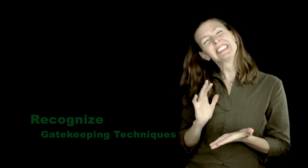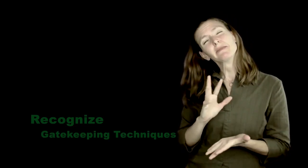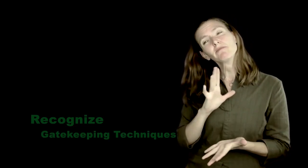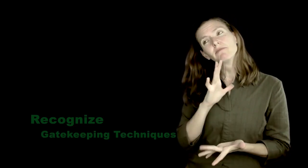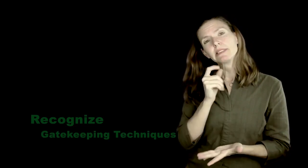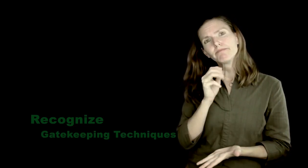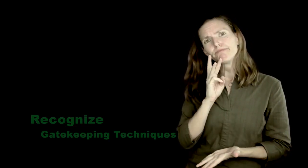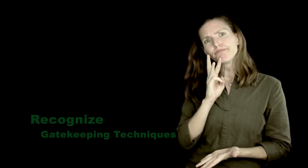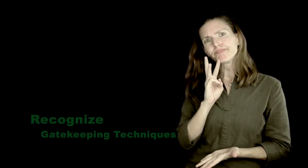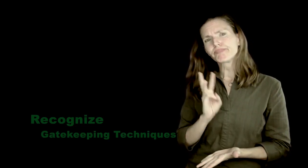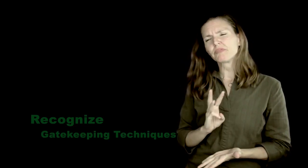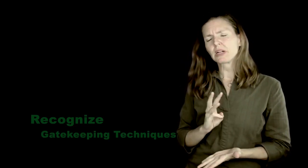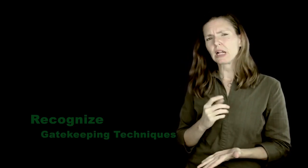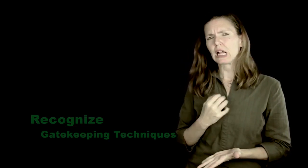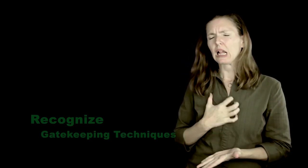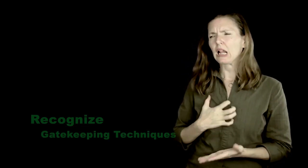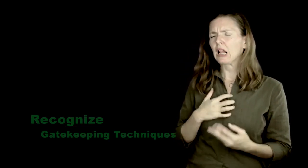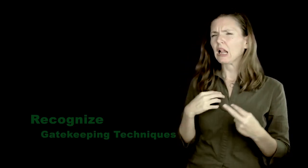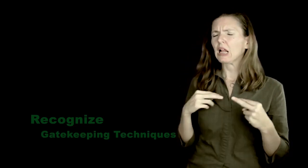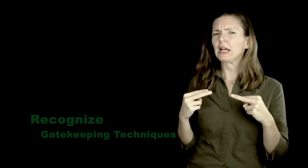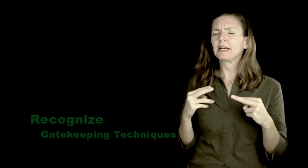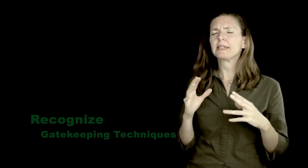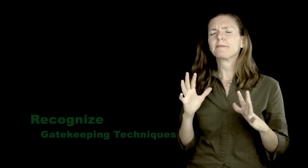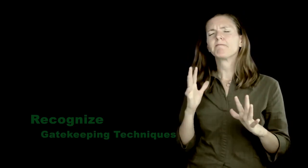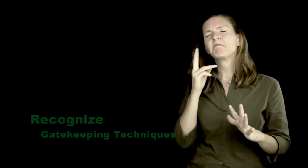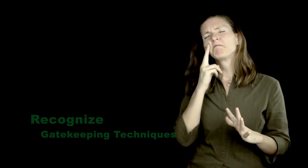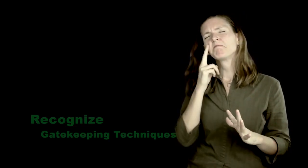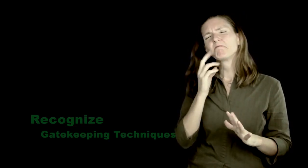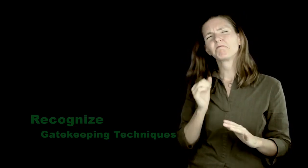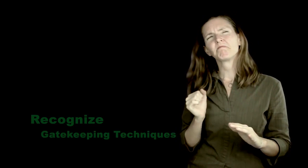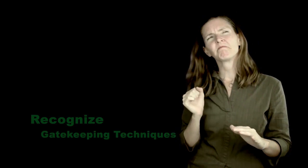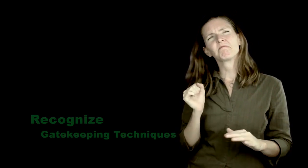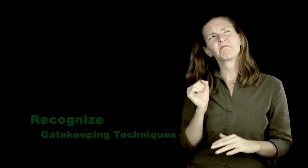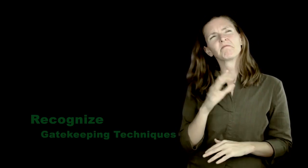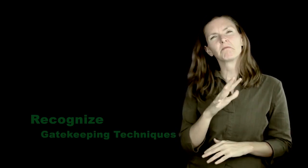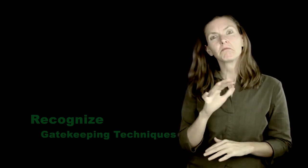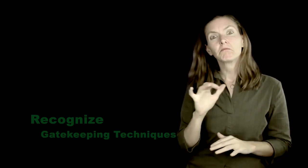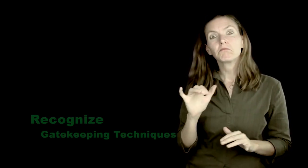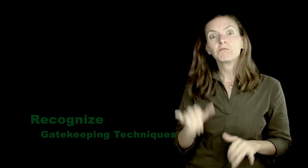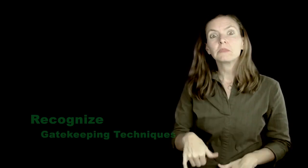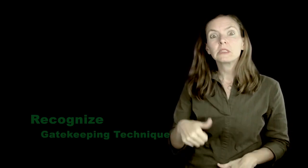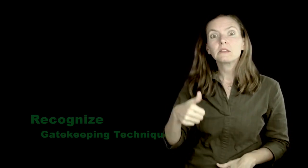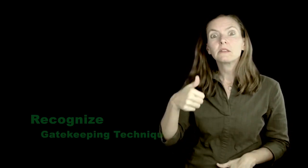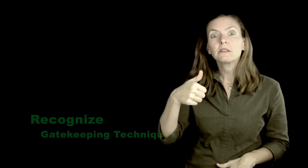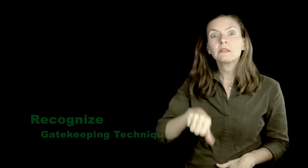We toned it down so much that we felt the article was watered-down, and we were nauseated by the process. We resubmitted the article for the third time, and they rejected it again!